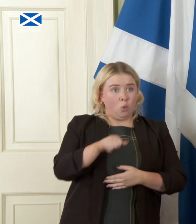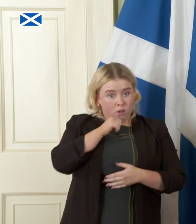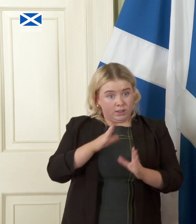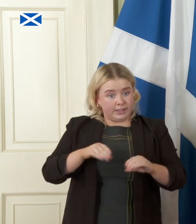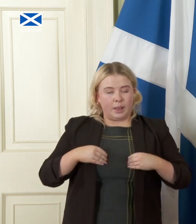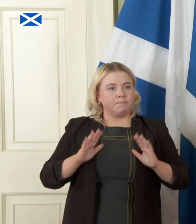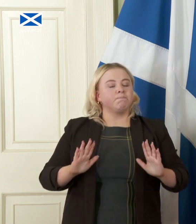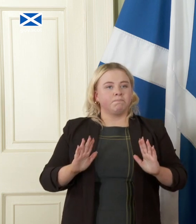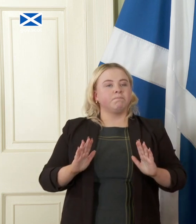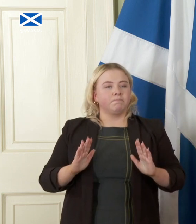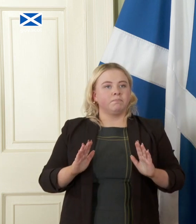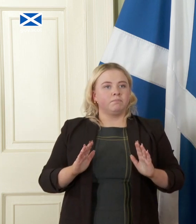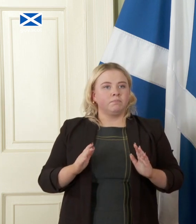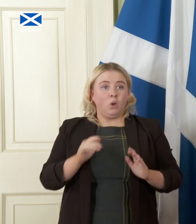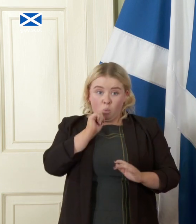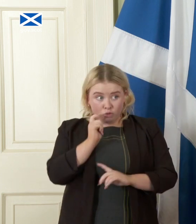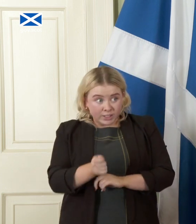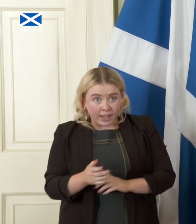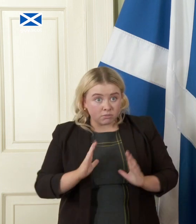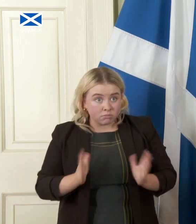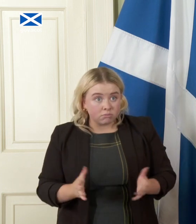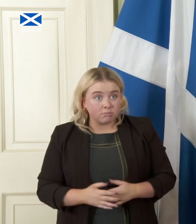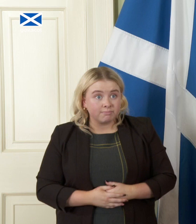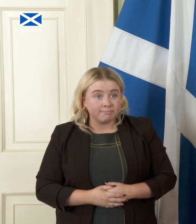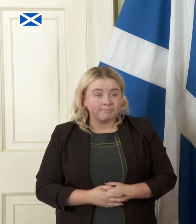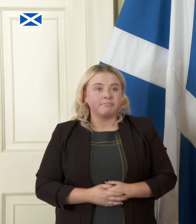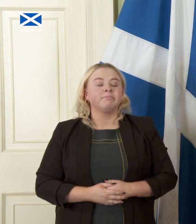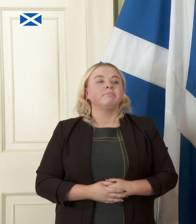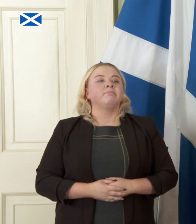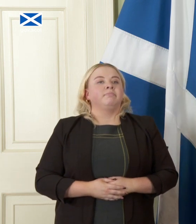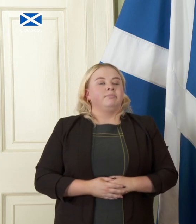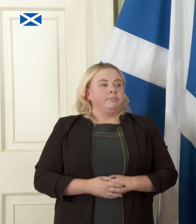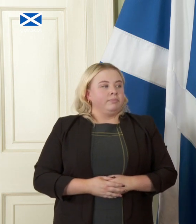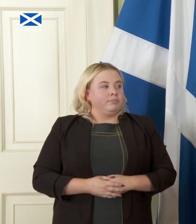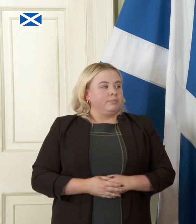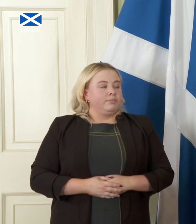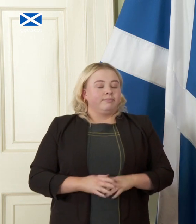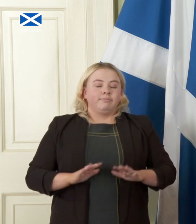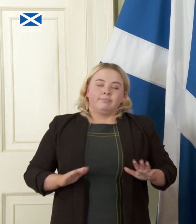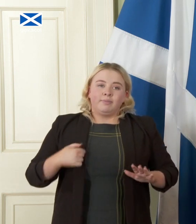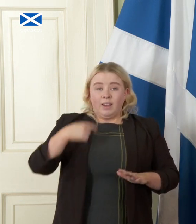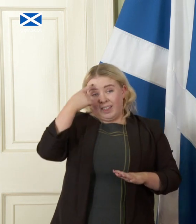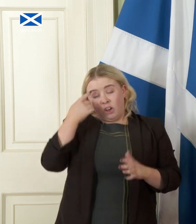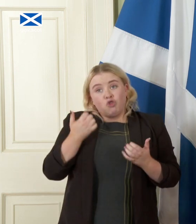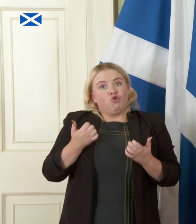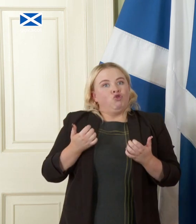this point and would you resign. I'm I think reasonably standing here putting a proposition